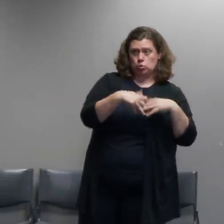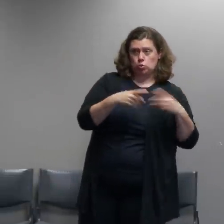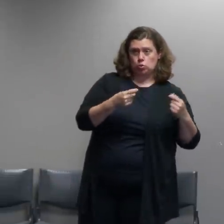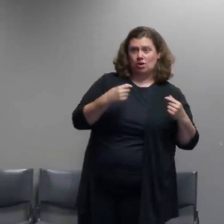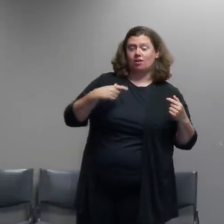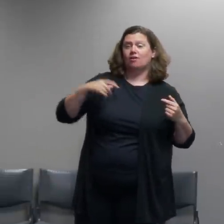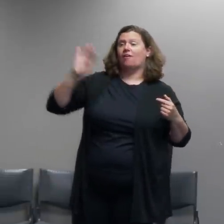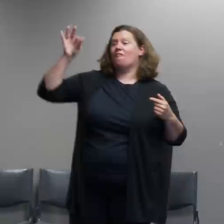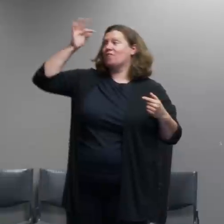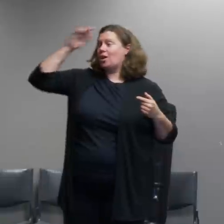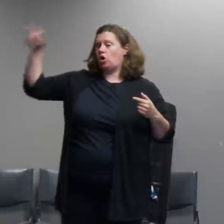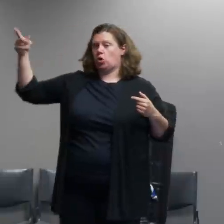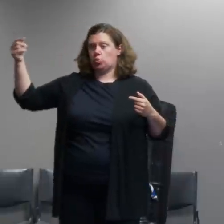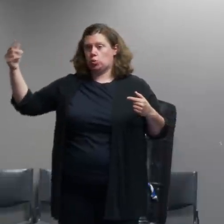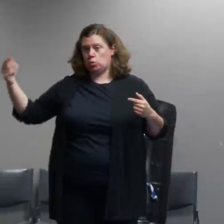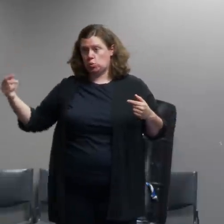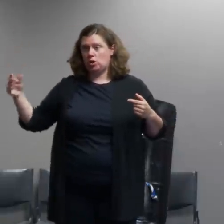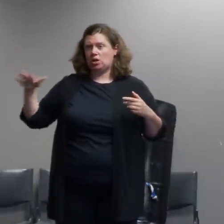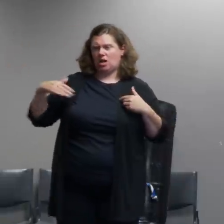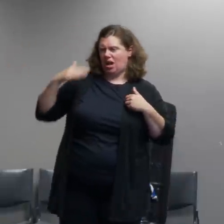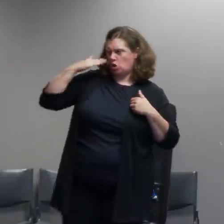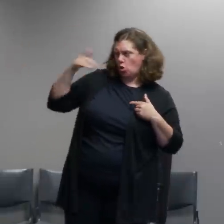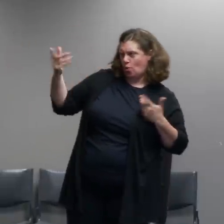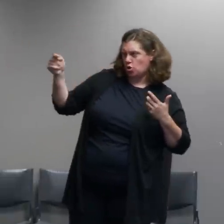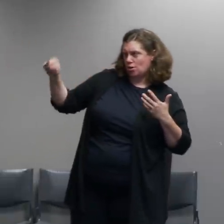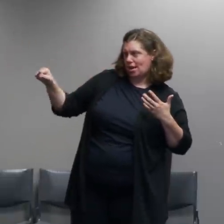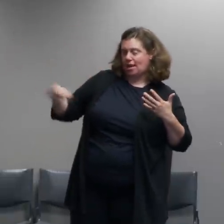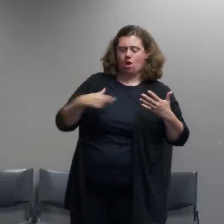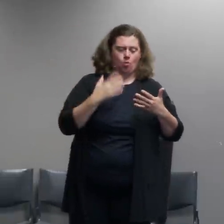doing but you know it's it's their job to